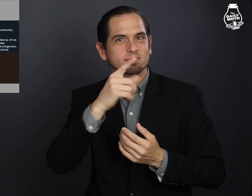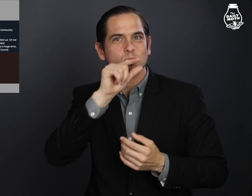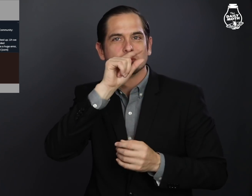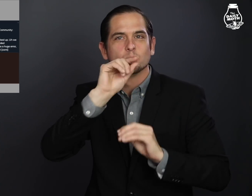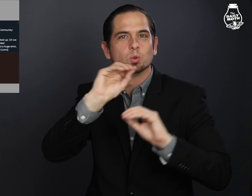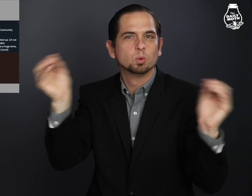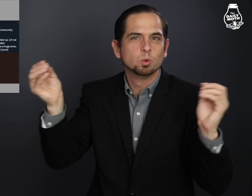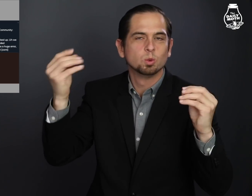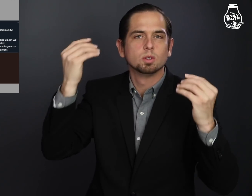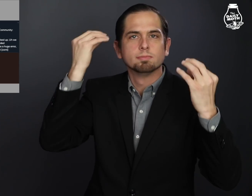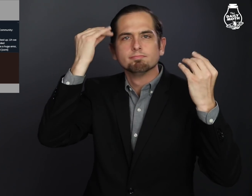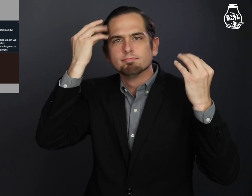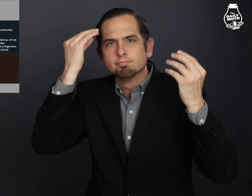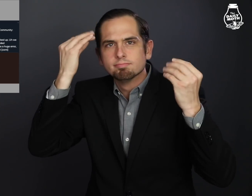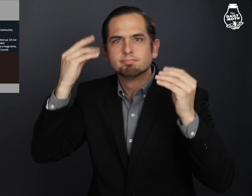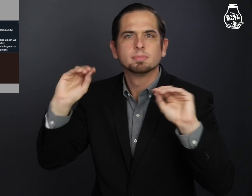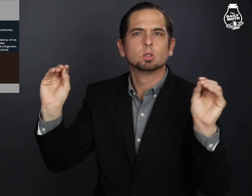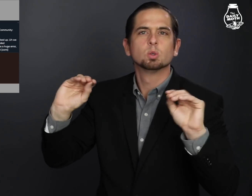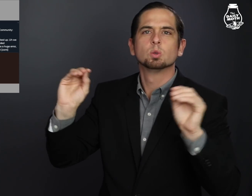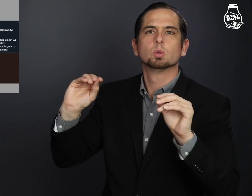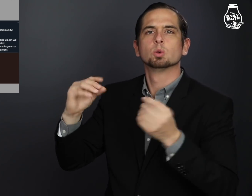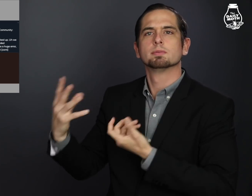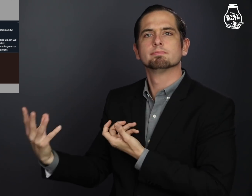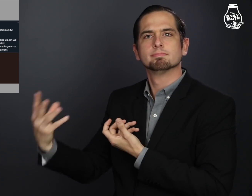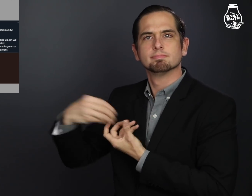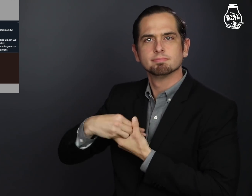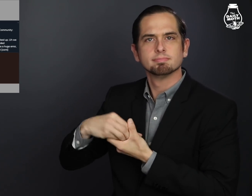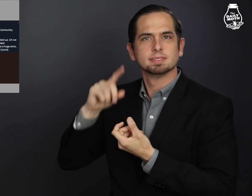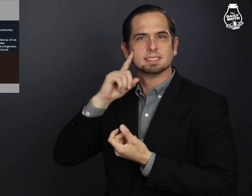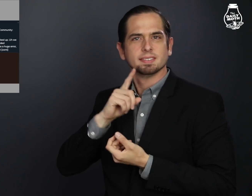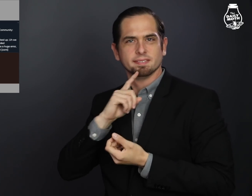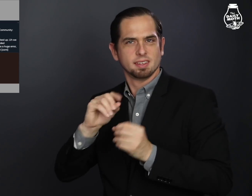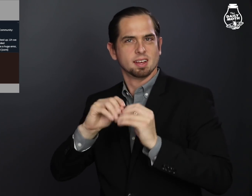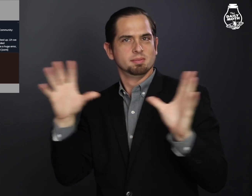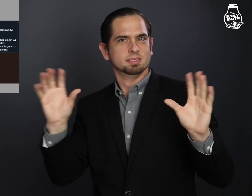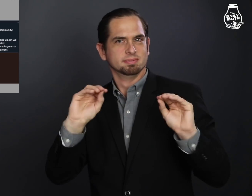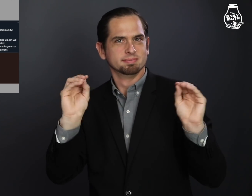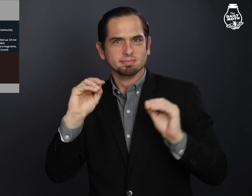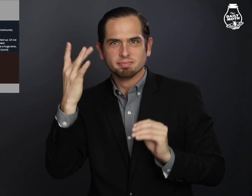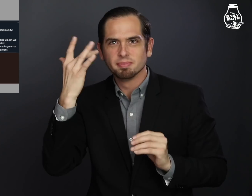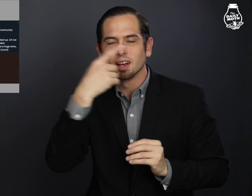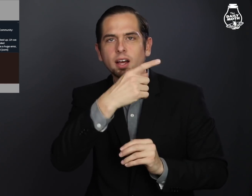and criticized the lack of thought or involvement because